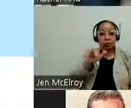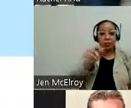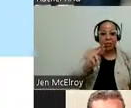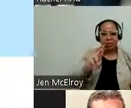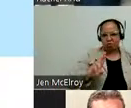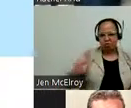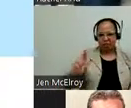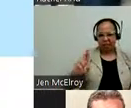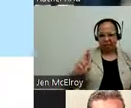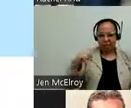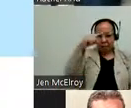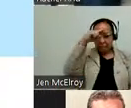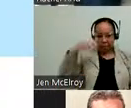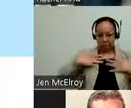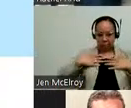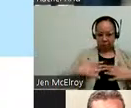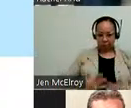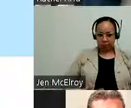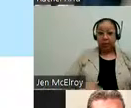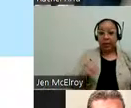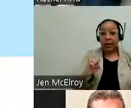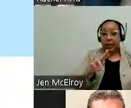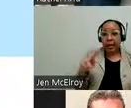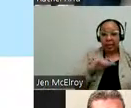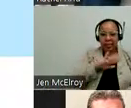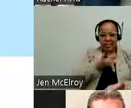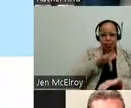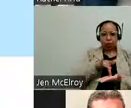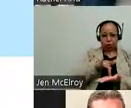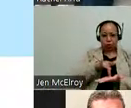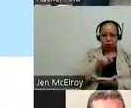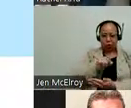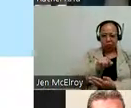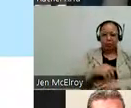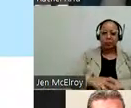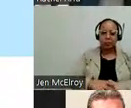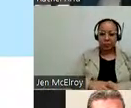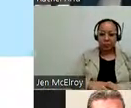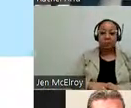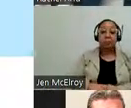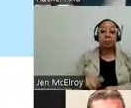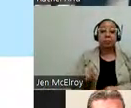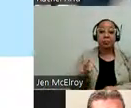a black outfit and Eric is in the center of the photo. Everybody else